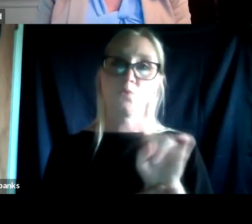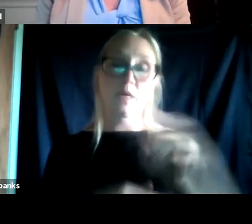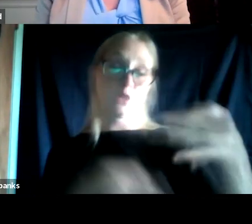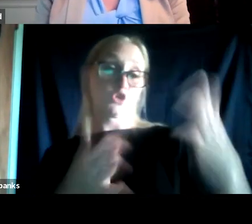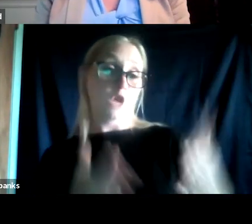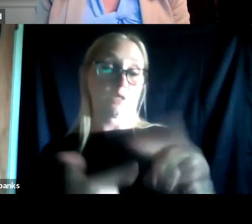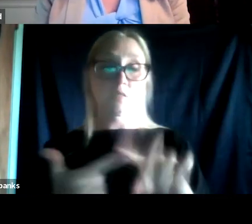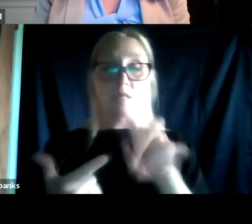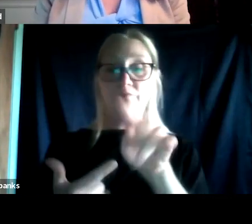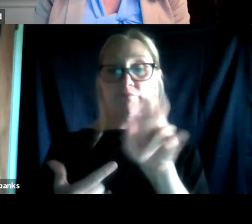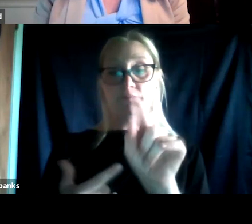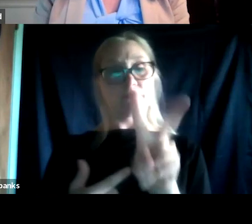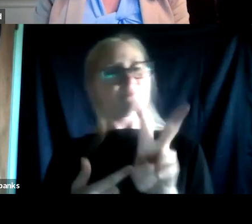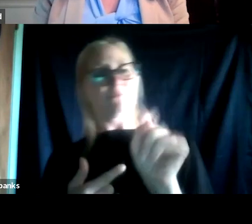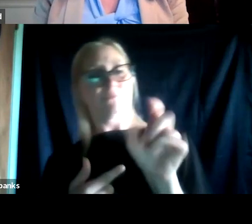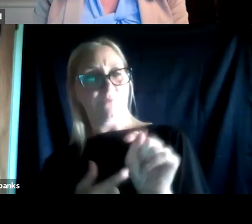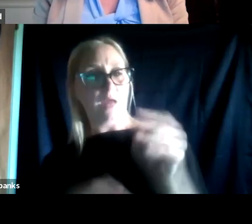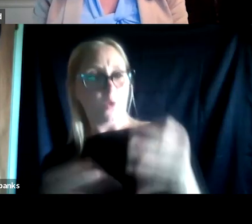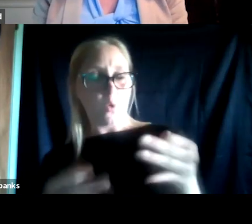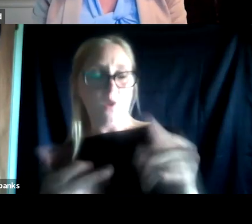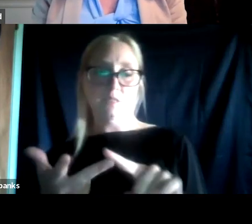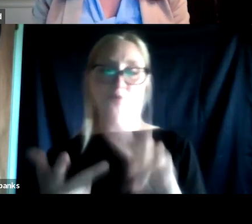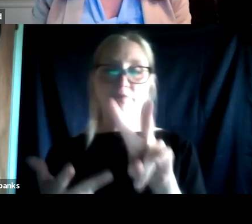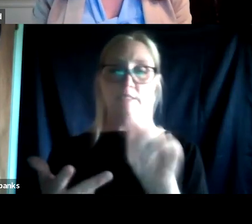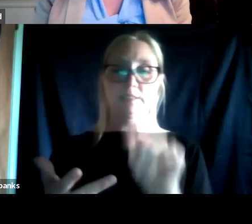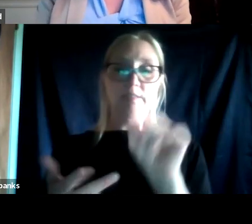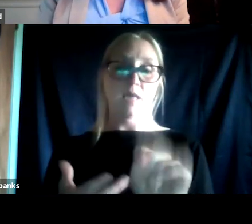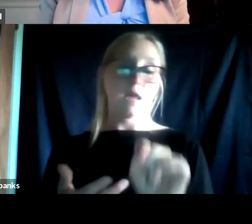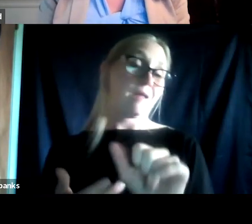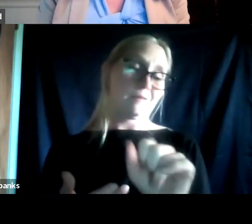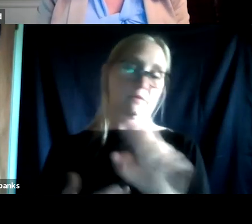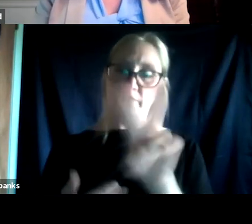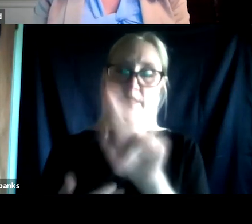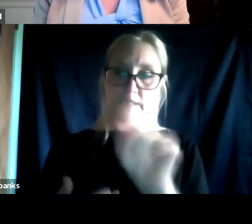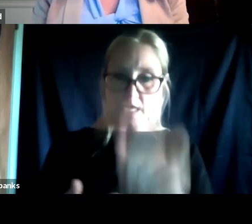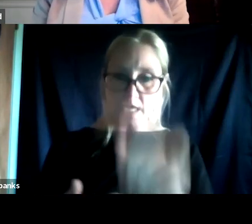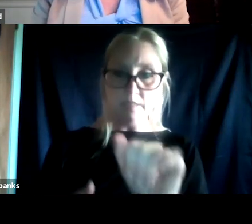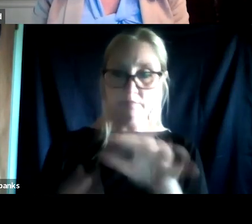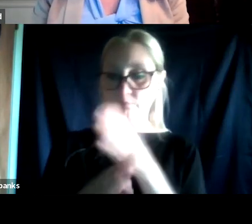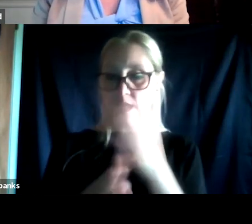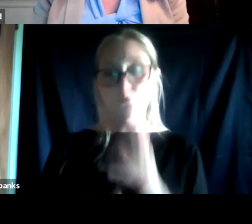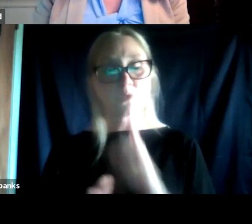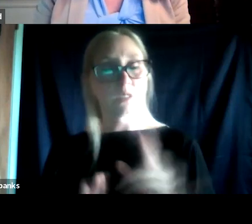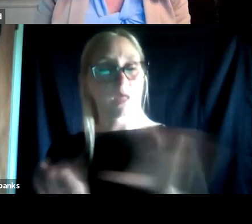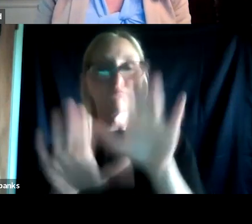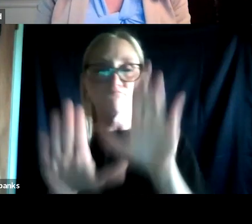and the VJS specialists can really do a lot of work and have done amazing work to really change things. I mean, little old Cincinnati